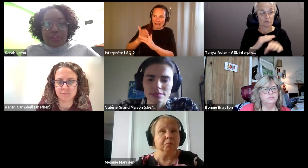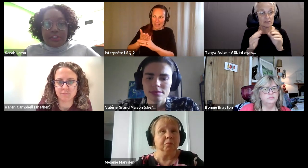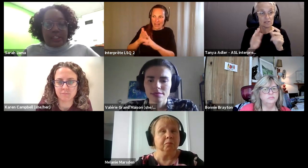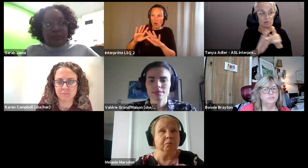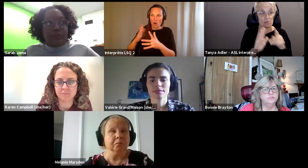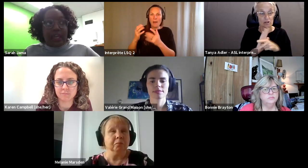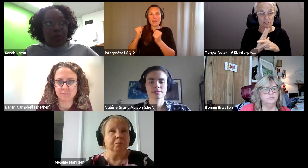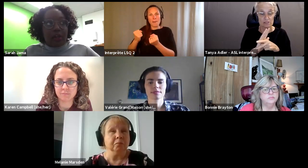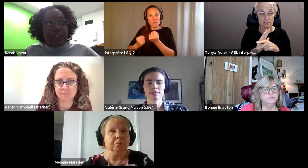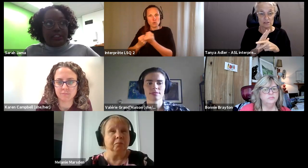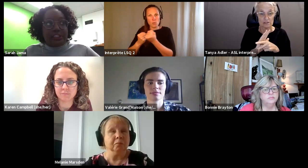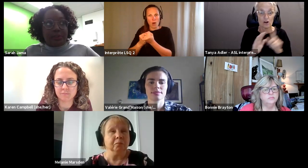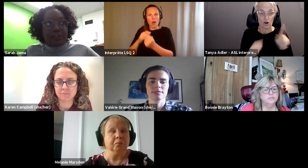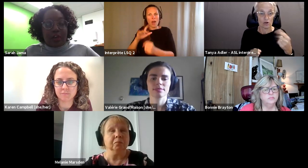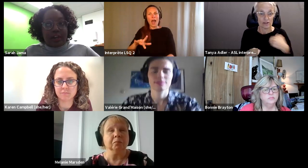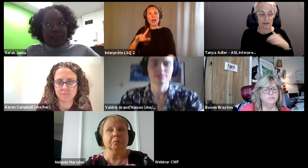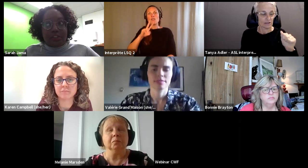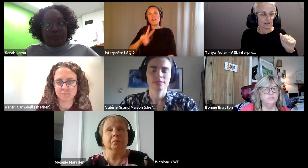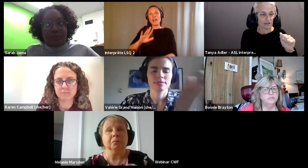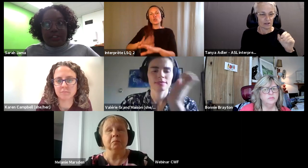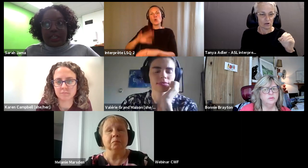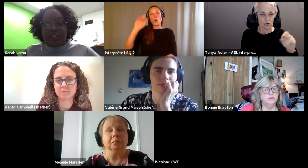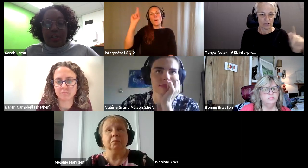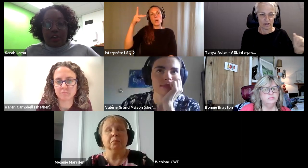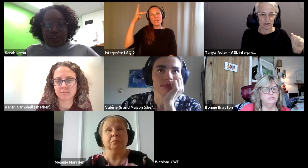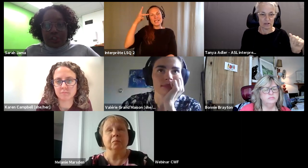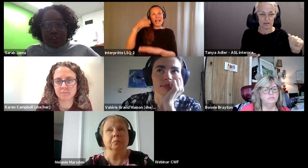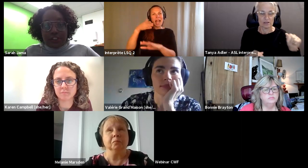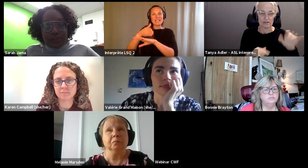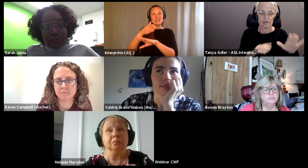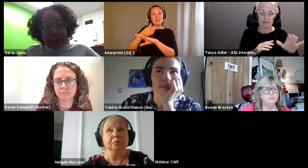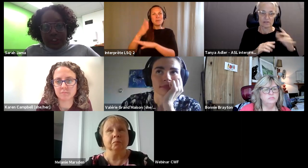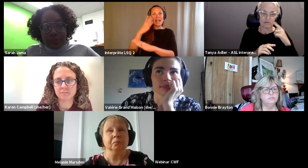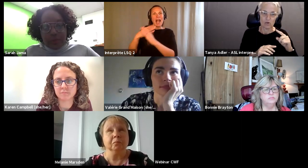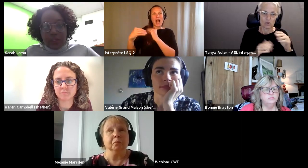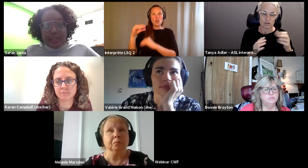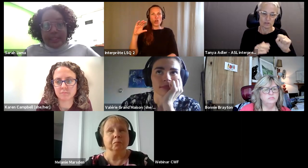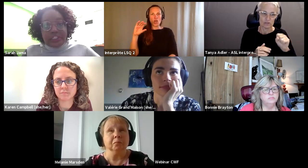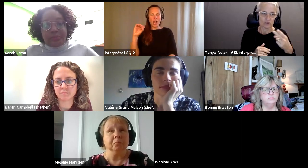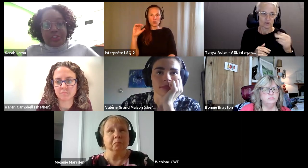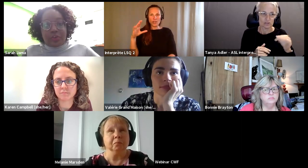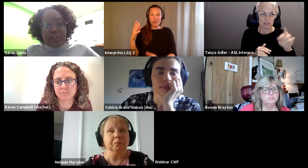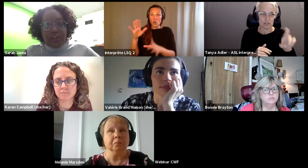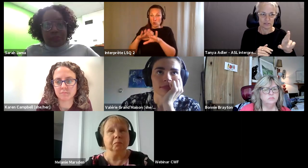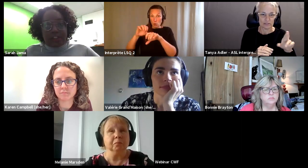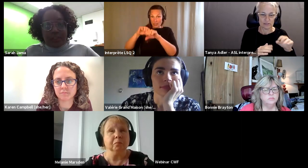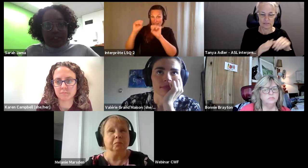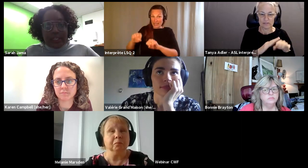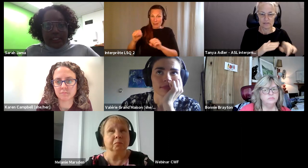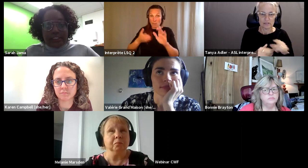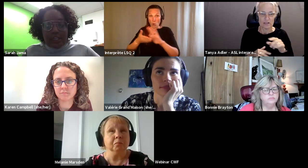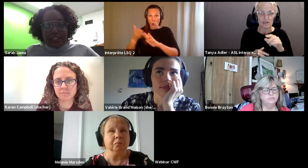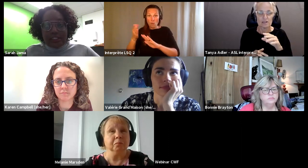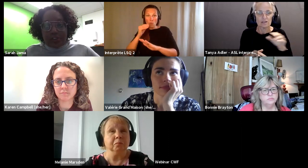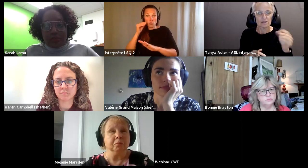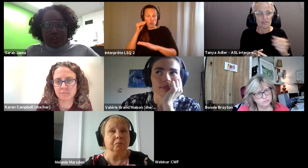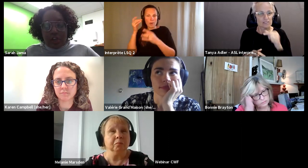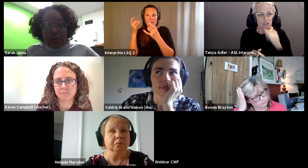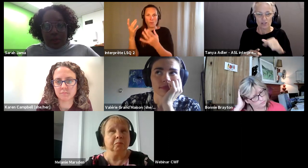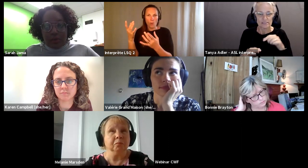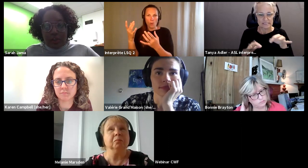Sarah Jama: outside of a soda the accessibility for insurance with Disabilities Act for shelter systems, for example, the accessibility for interns with Disabilities Act is not detailed enough to talk about.